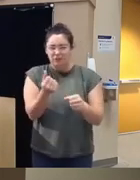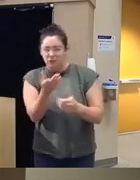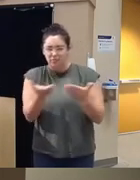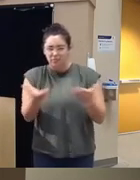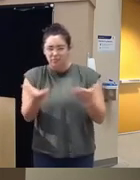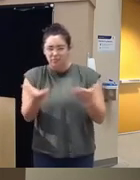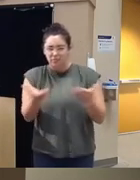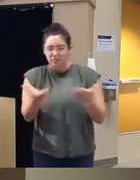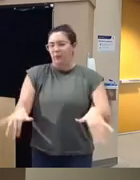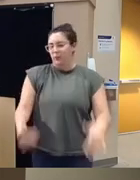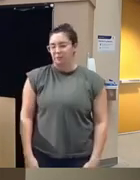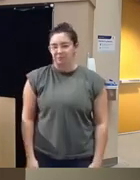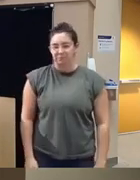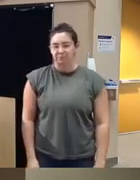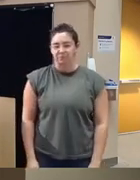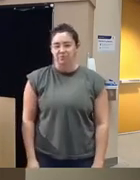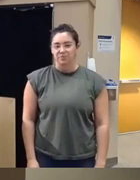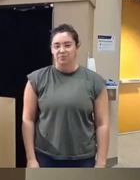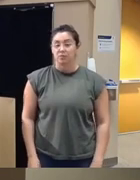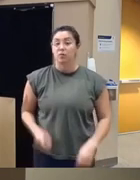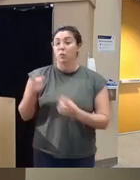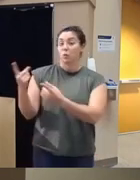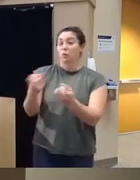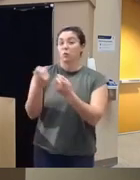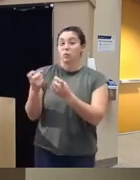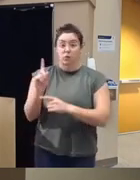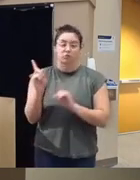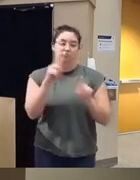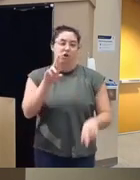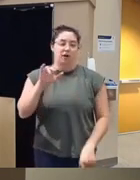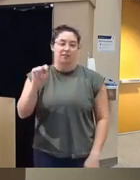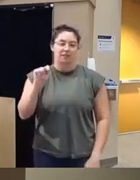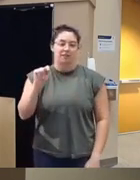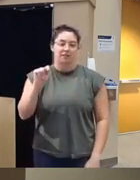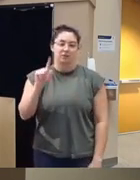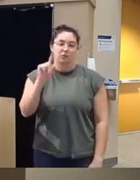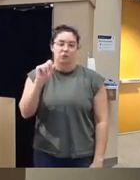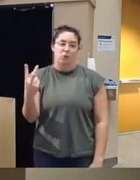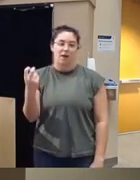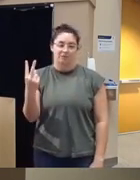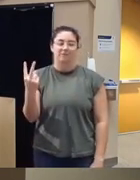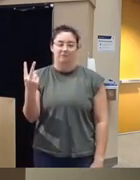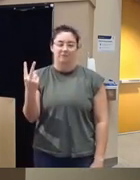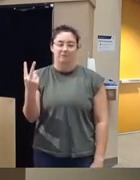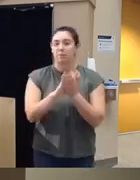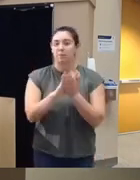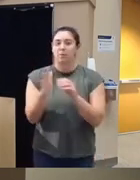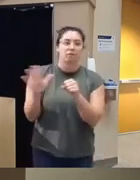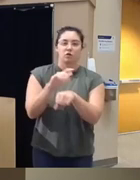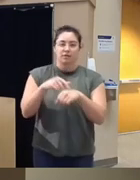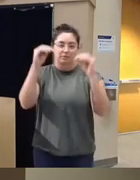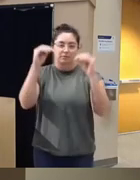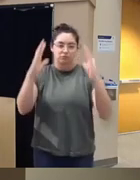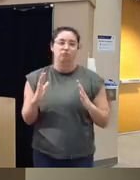uh uh and uh she she was recruited to RIT in 2012 and she's been a full professor of foreign